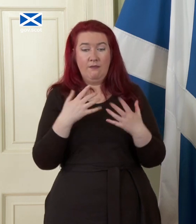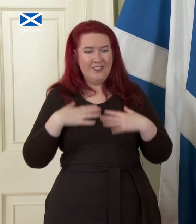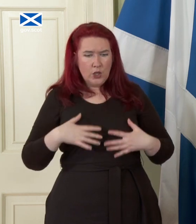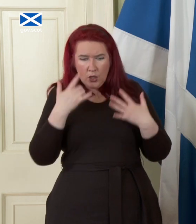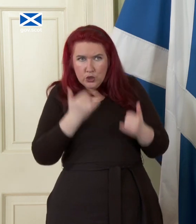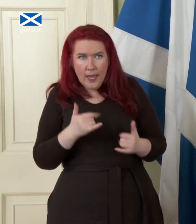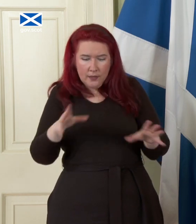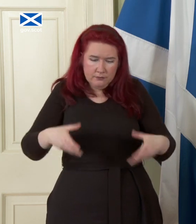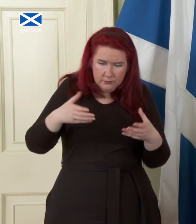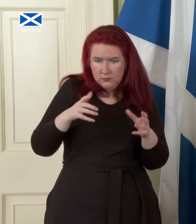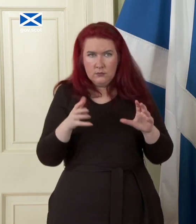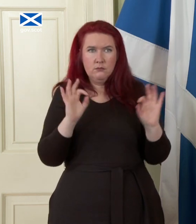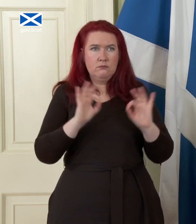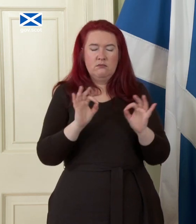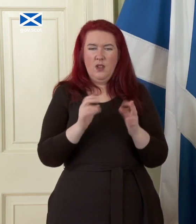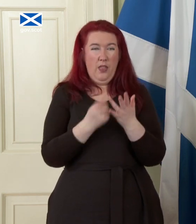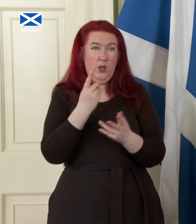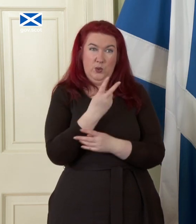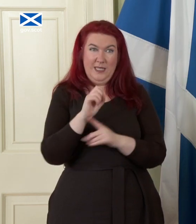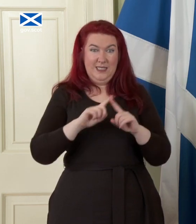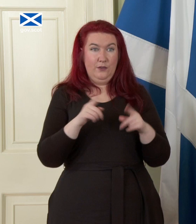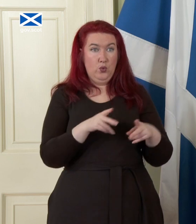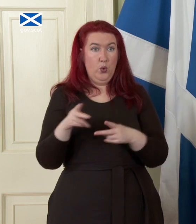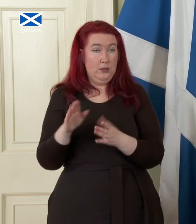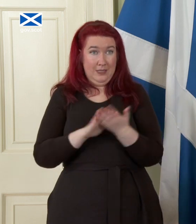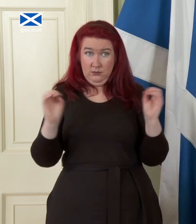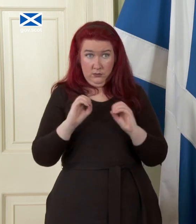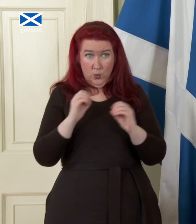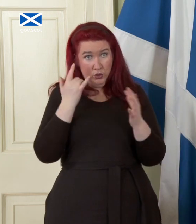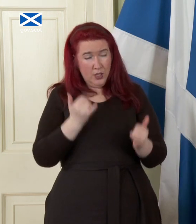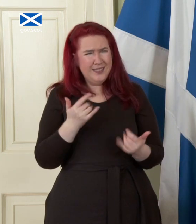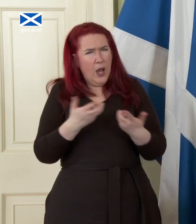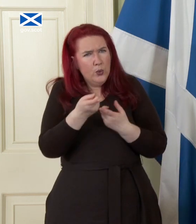uh you know 20-something routes into Scotland and how would you manage things like queues and